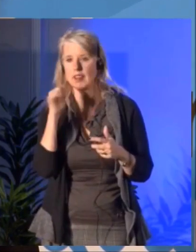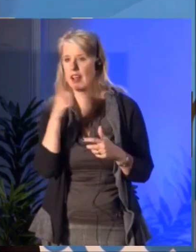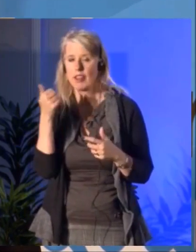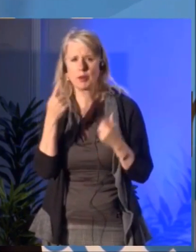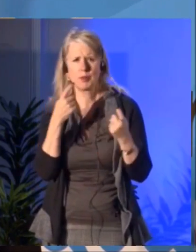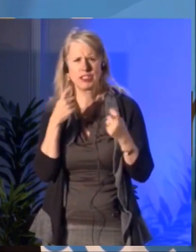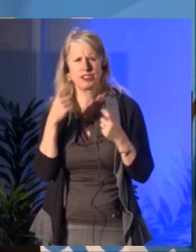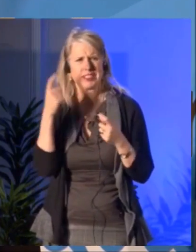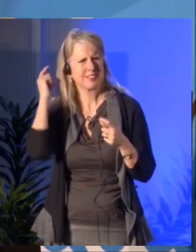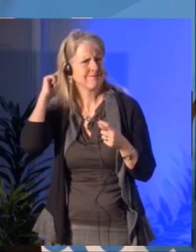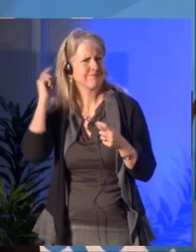Enjoy the rest of your evening.